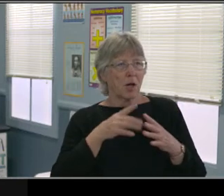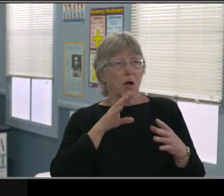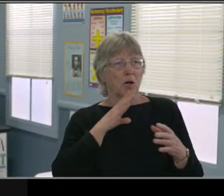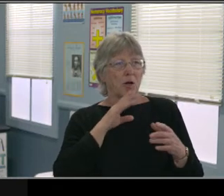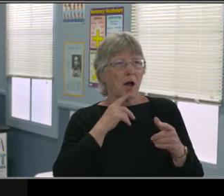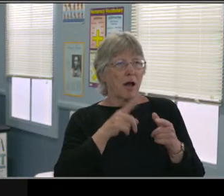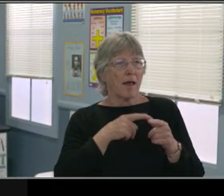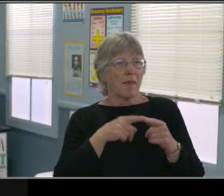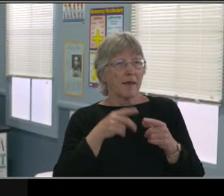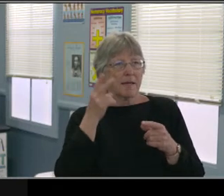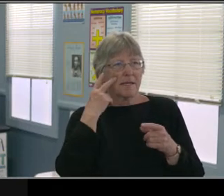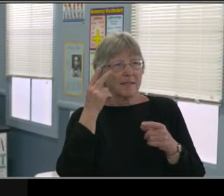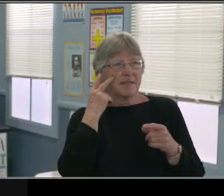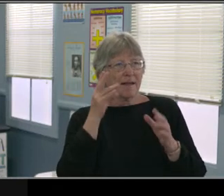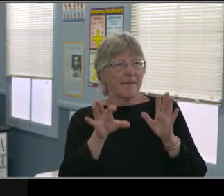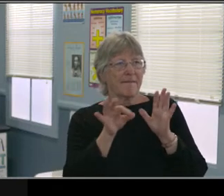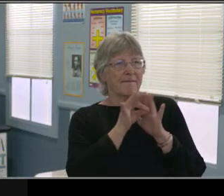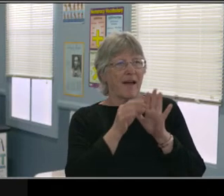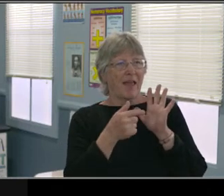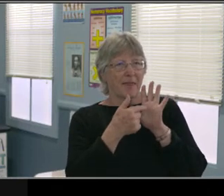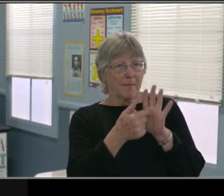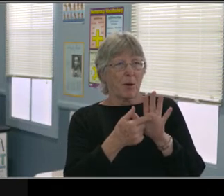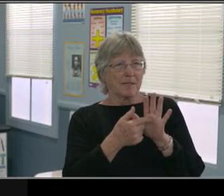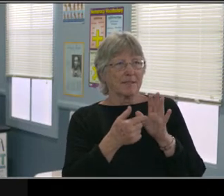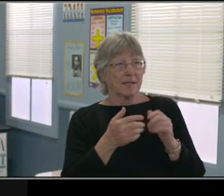I wanted to kind of go over some of the challenges first,